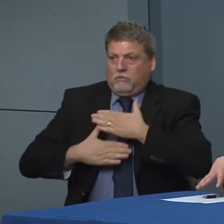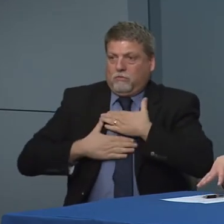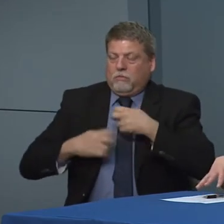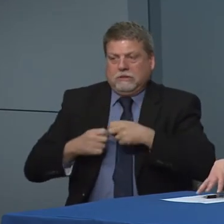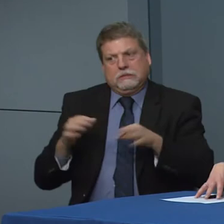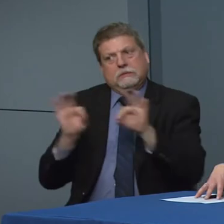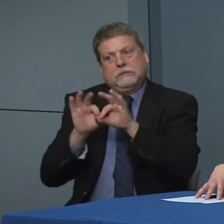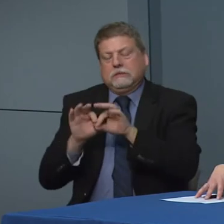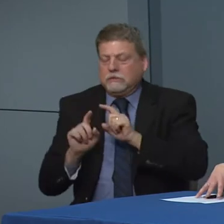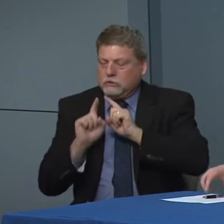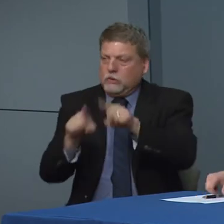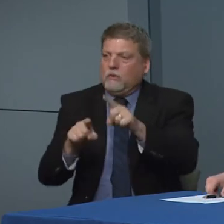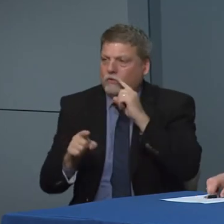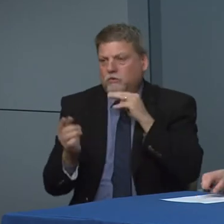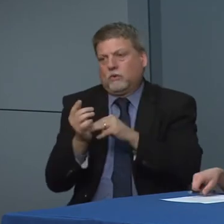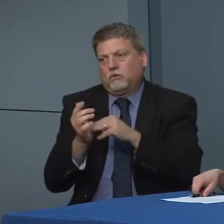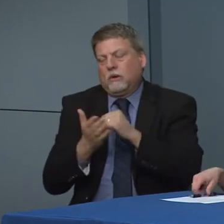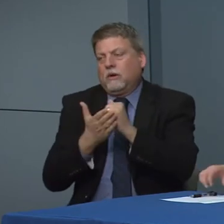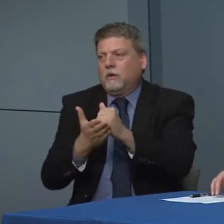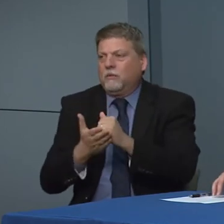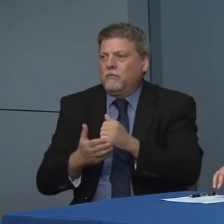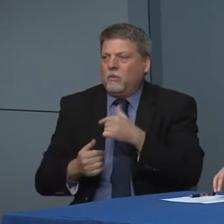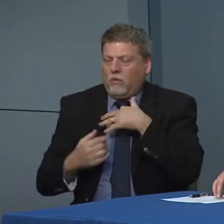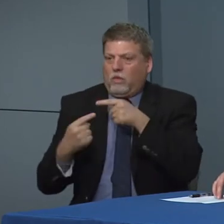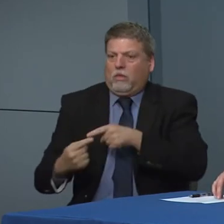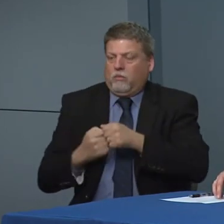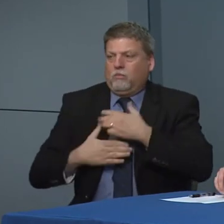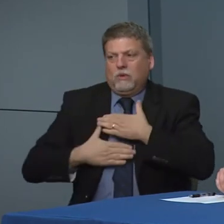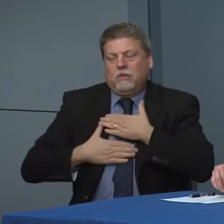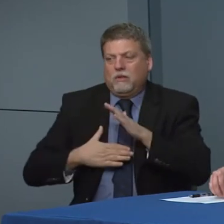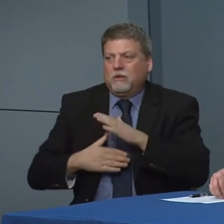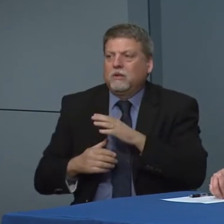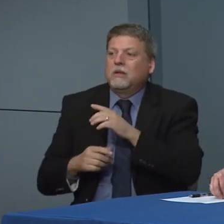going to be the thing that helps folks there it gets its